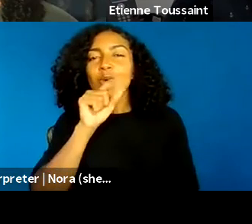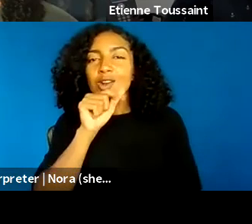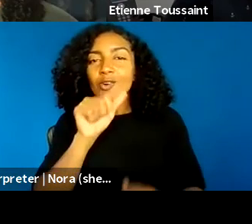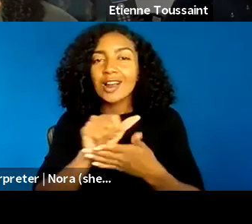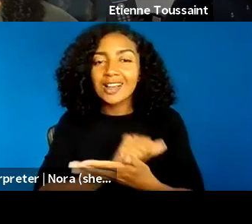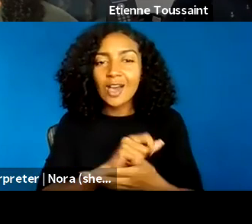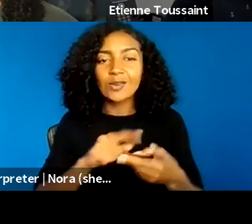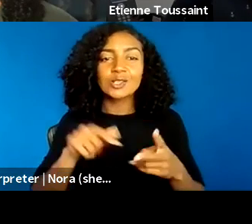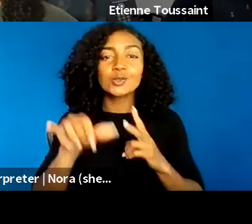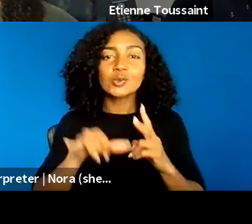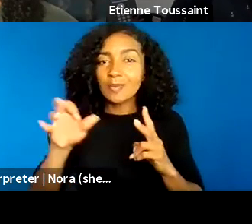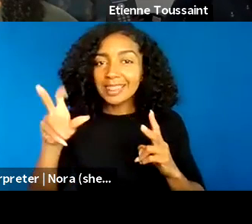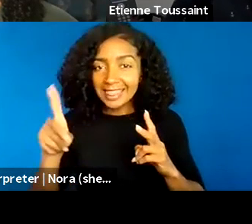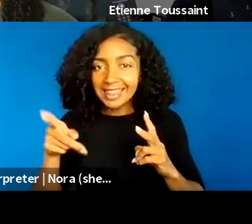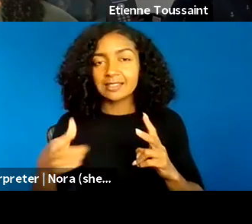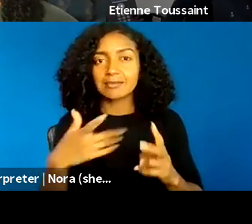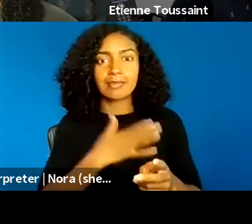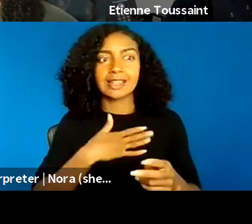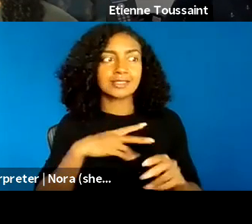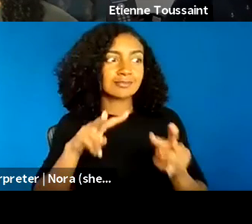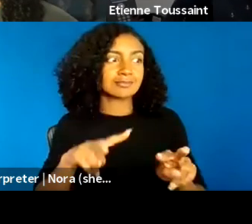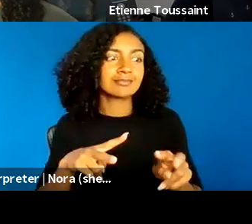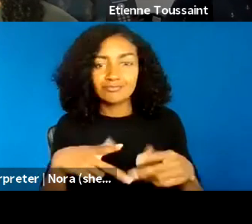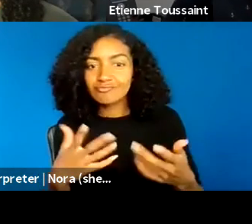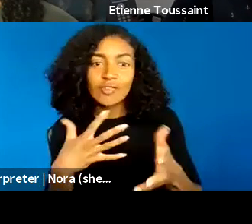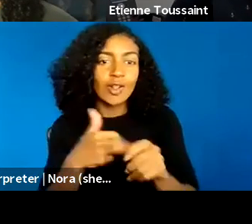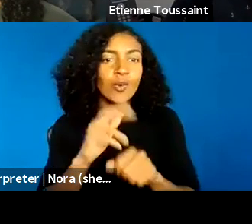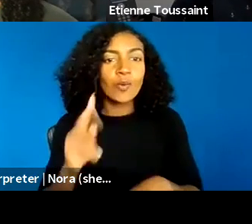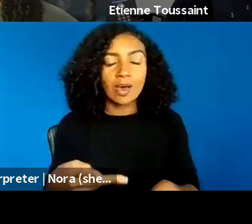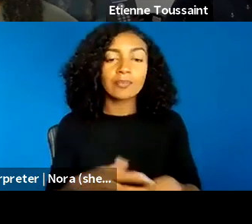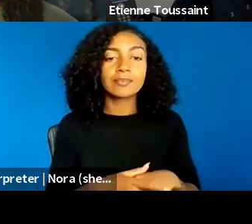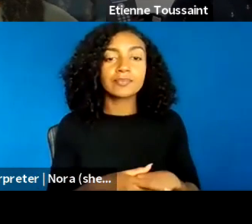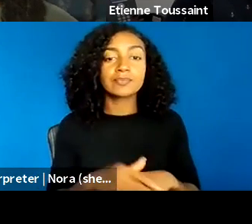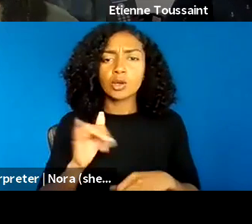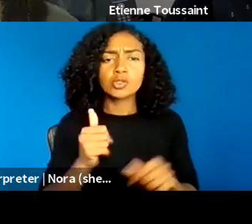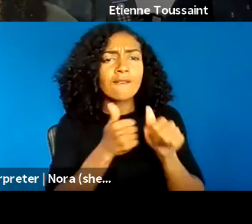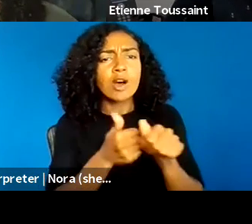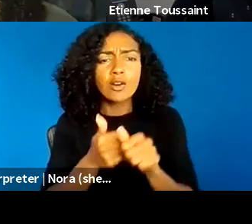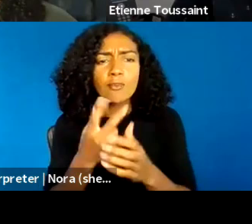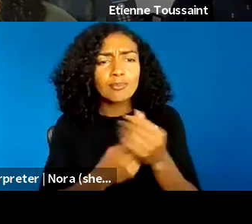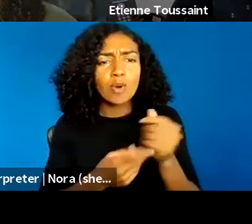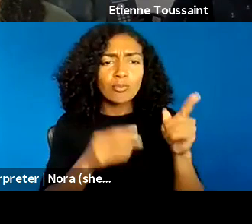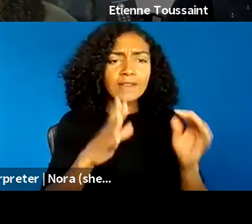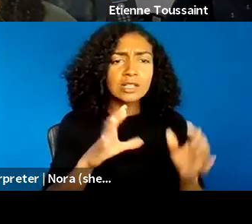and also to follow, we've retweeted Professor Toussaint and Professor Capers to follow them on Twitter, if you wanna hear more